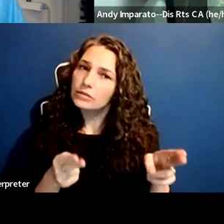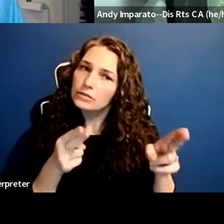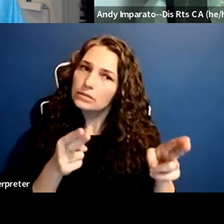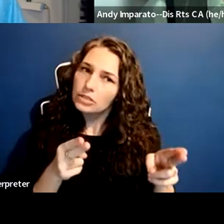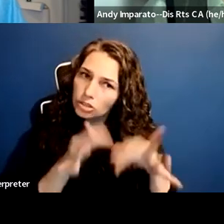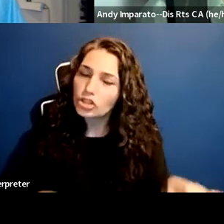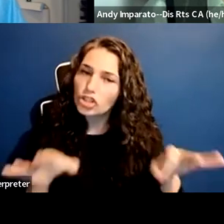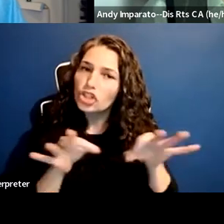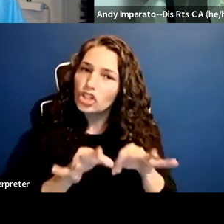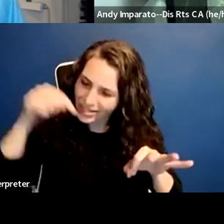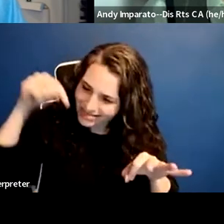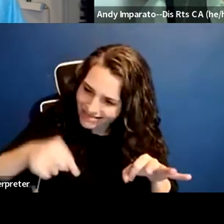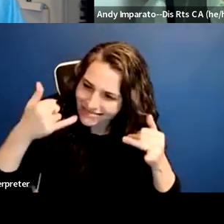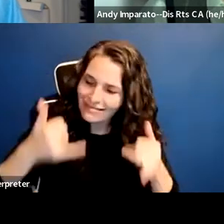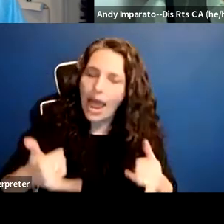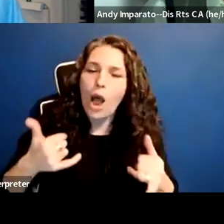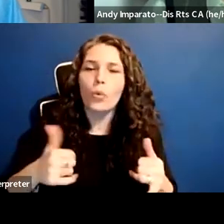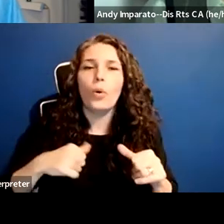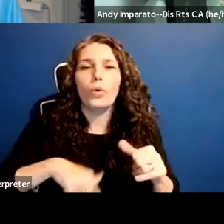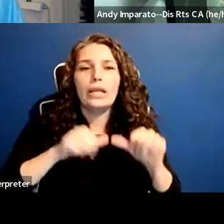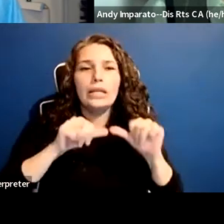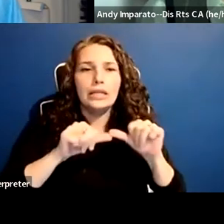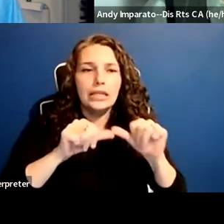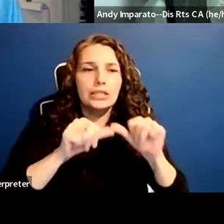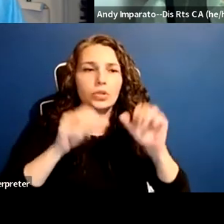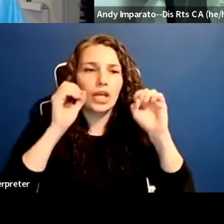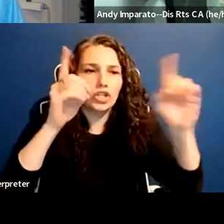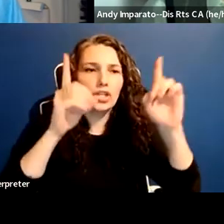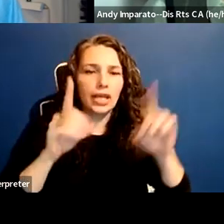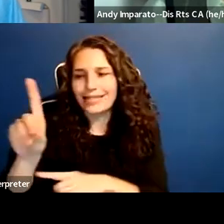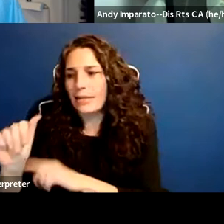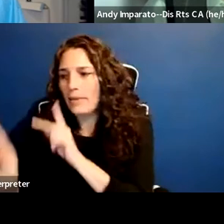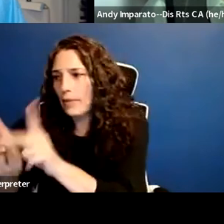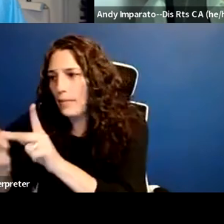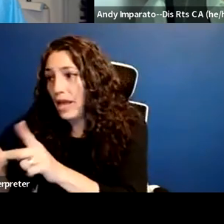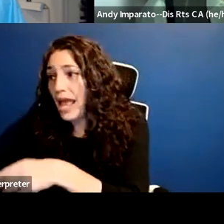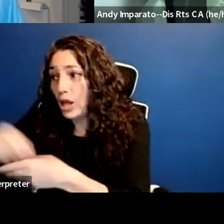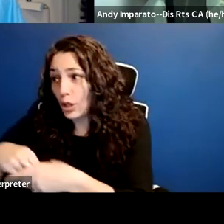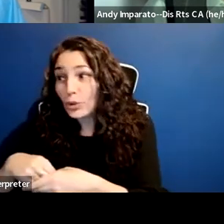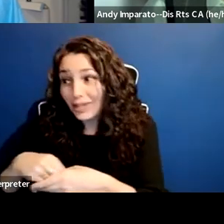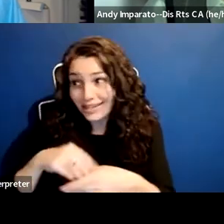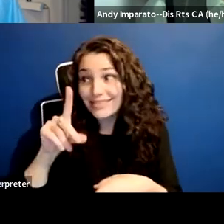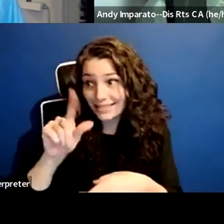educate disabled individuals, including disability as a part of the studies